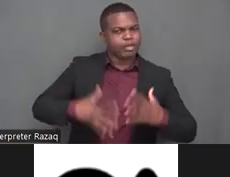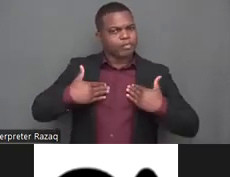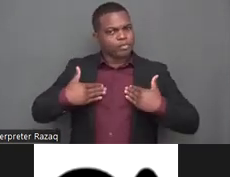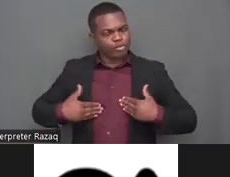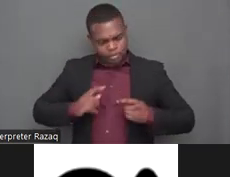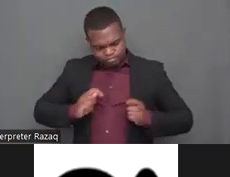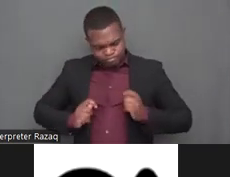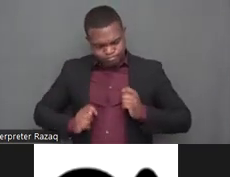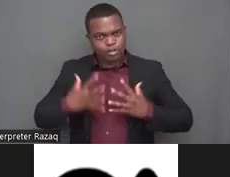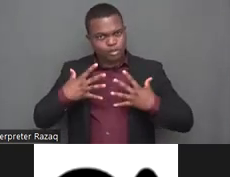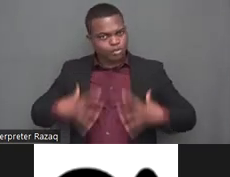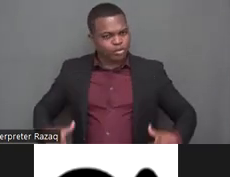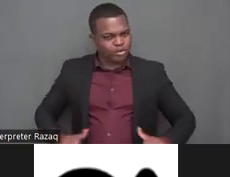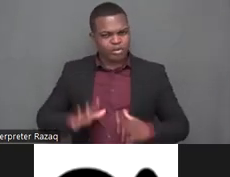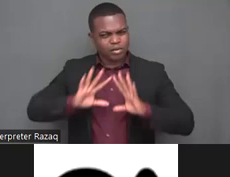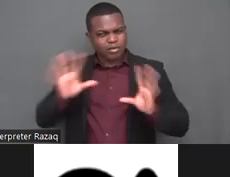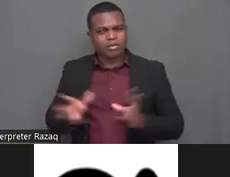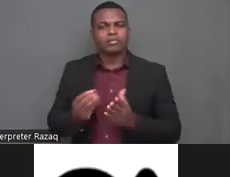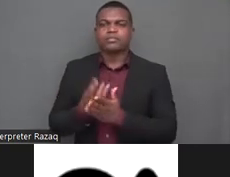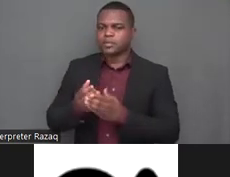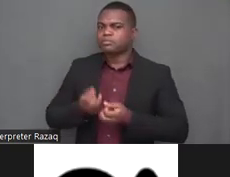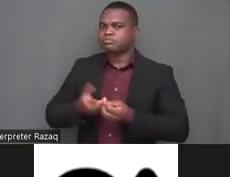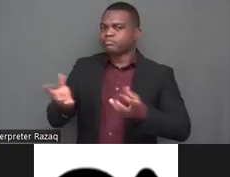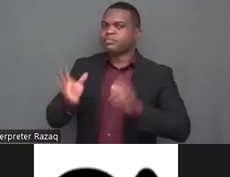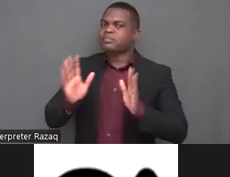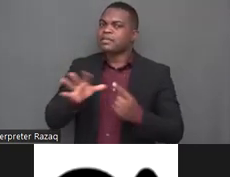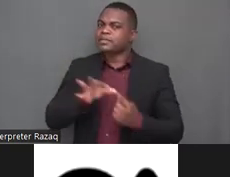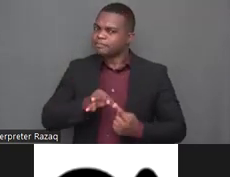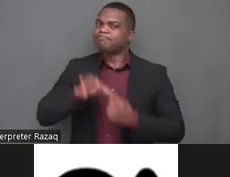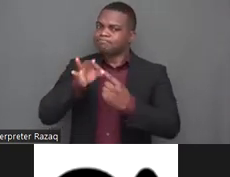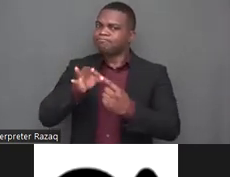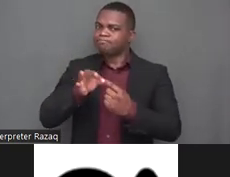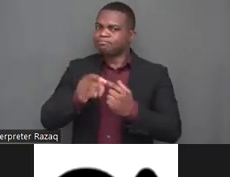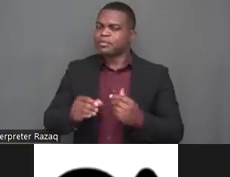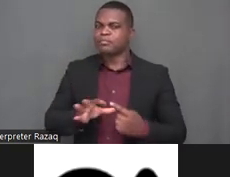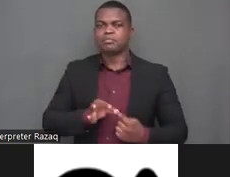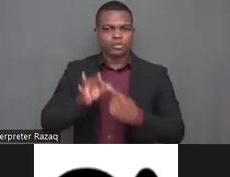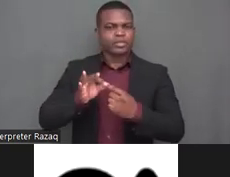or the children with disability relating to the sexual and reproductive health implications